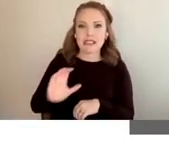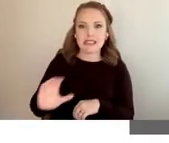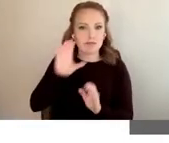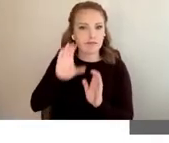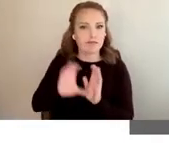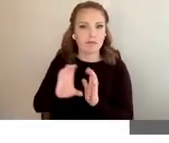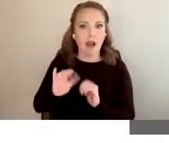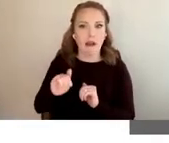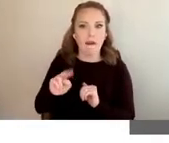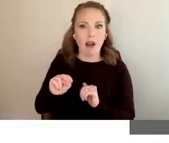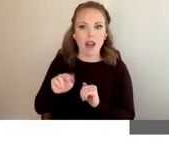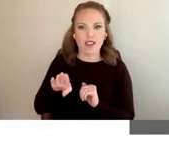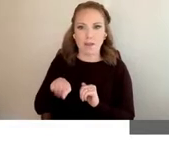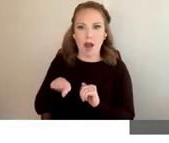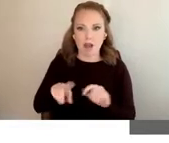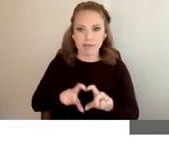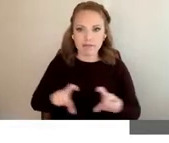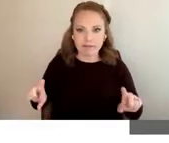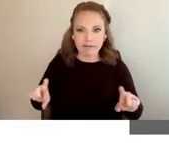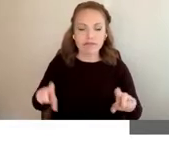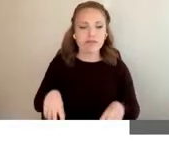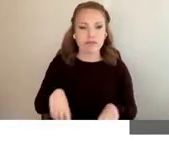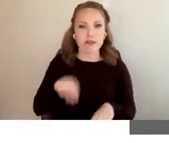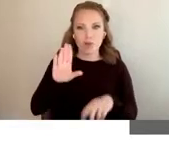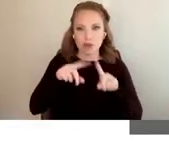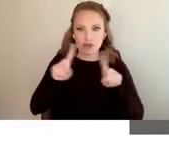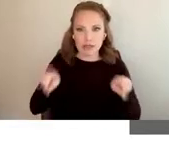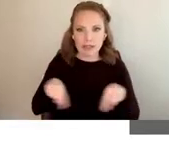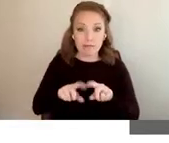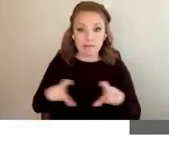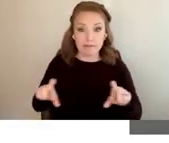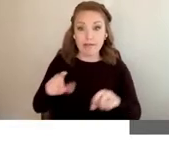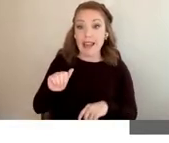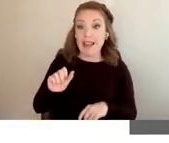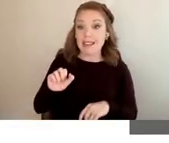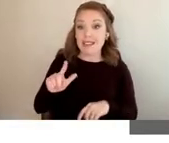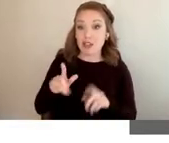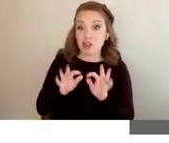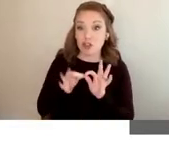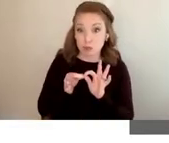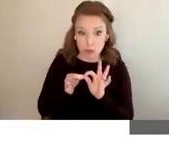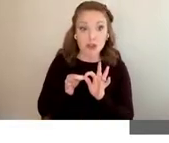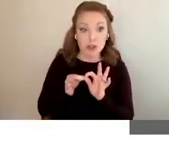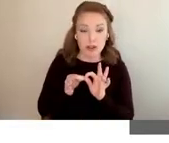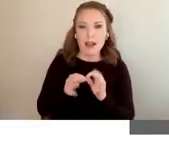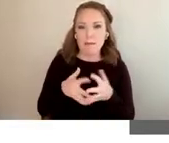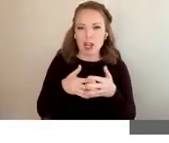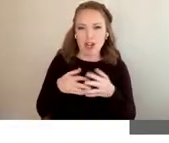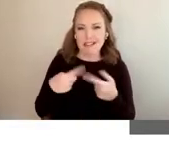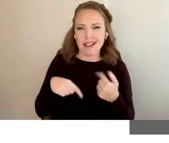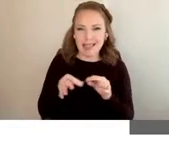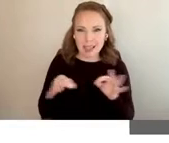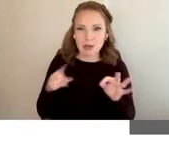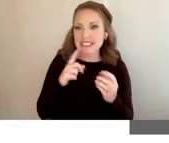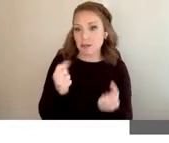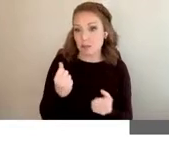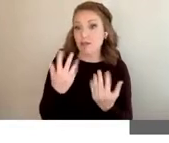controls, at the bottom of the screen. American Sign Language ASL. Interpretation is provided know if you do